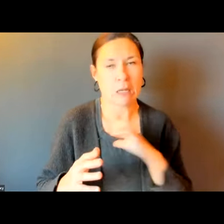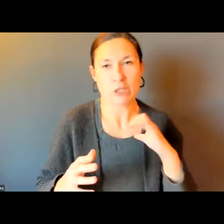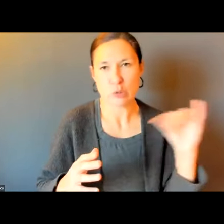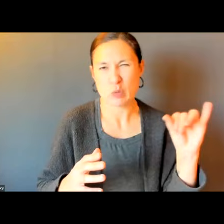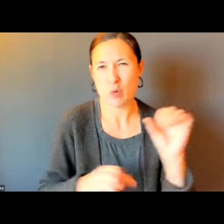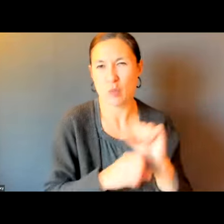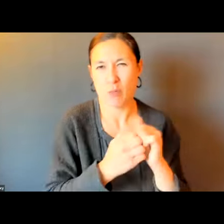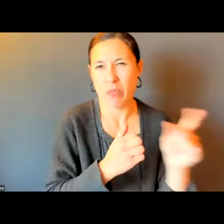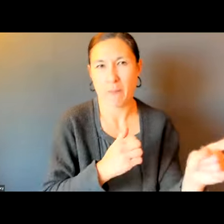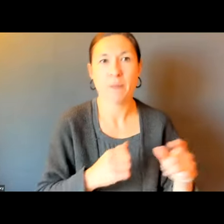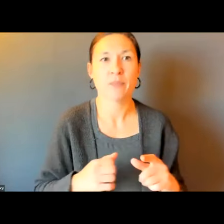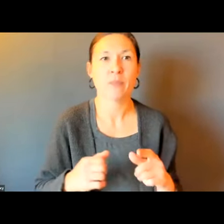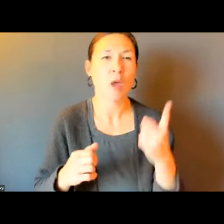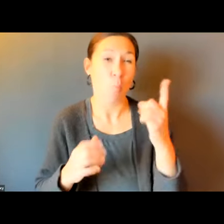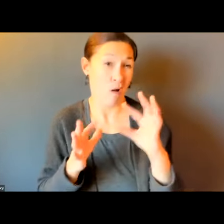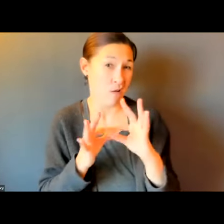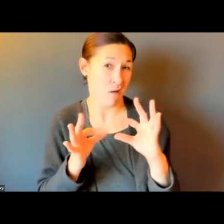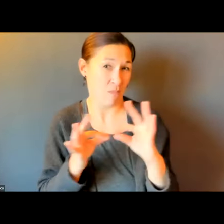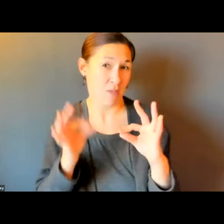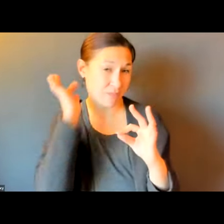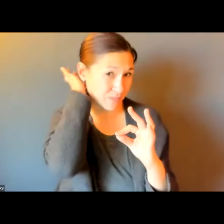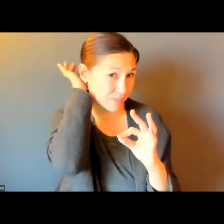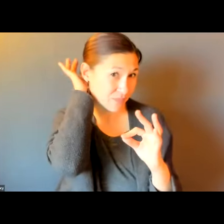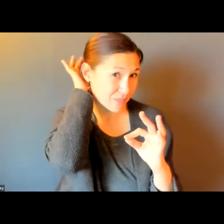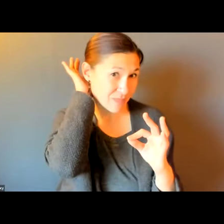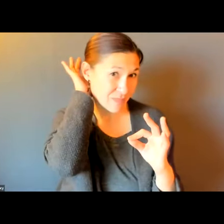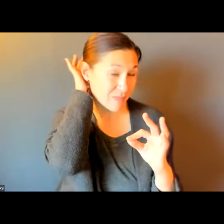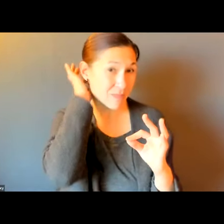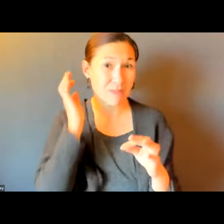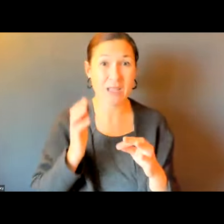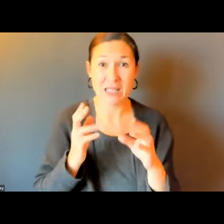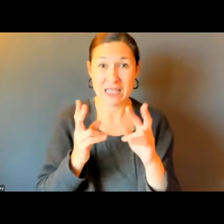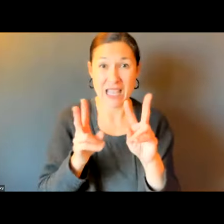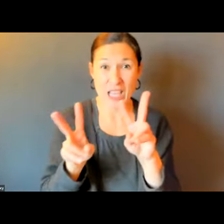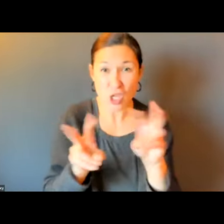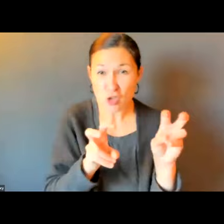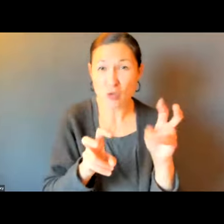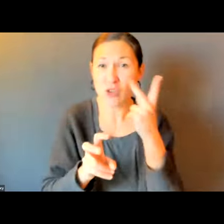AND INVOLVED WITH THE DISABILITY COMMISSION. ONE QUICK COMMENT I WANT TO